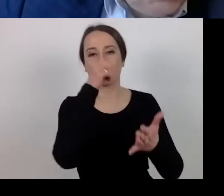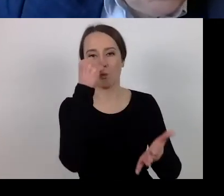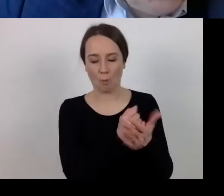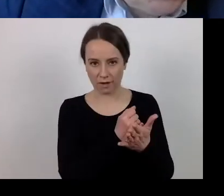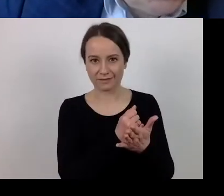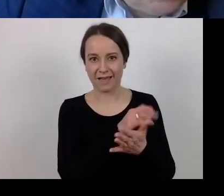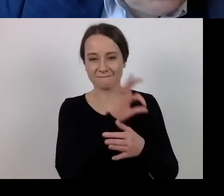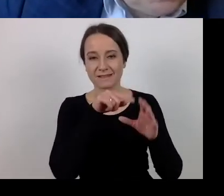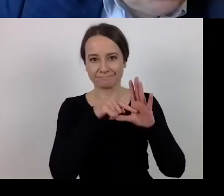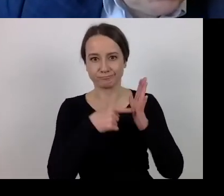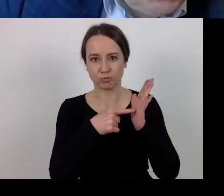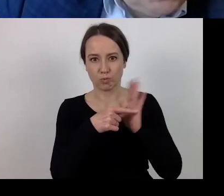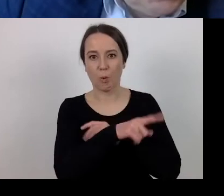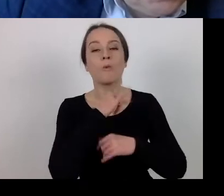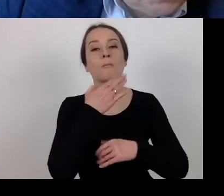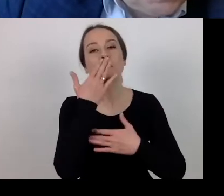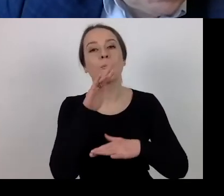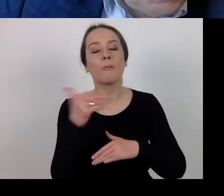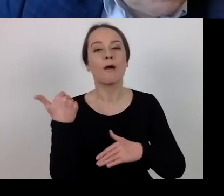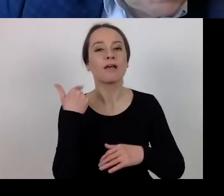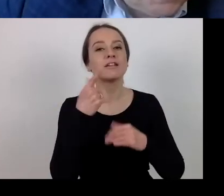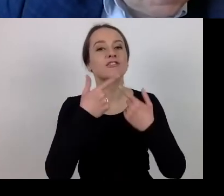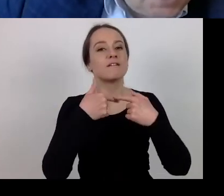where the possibility to change project partners is described.